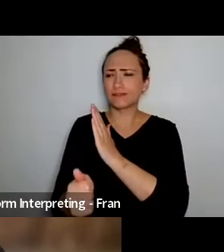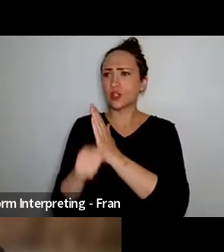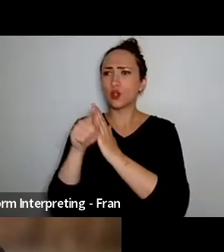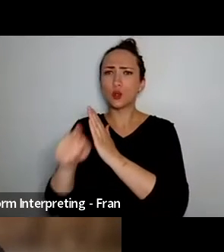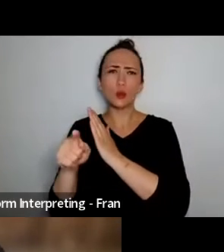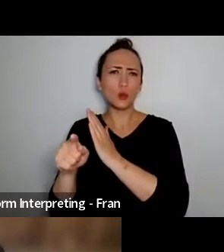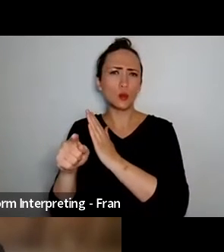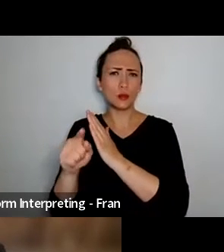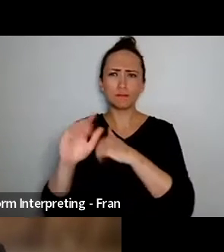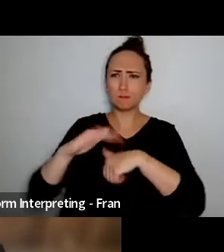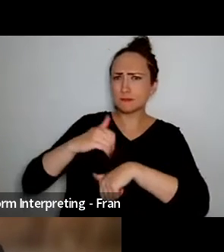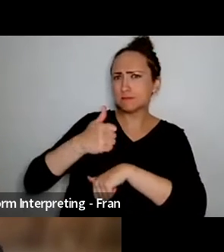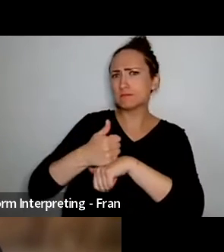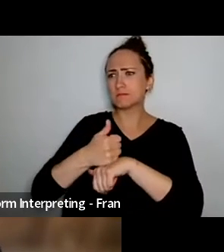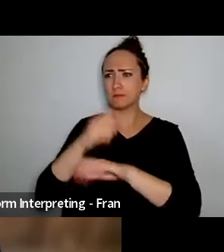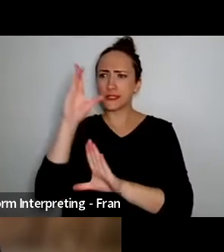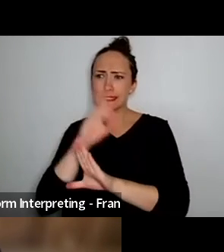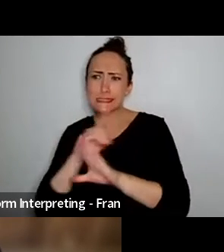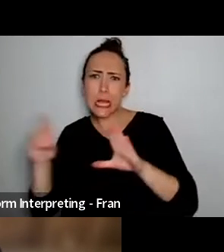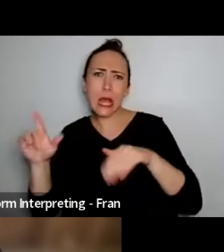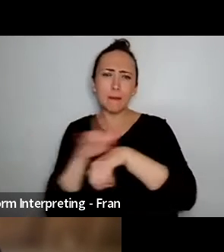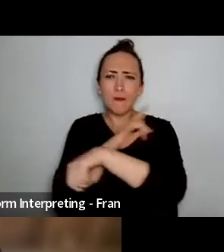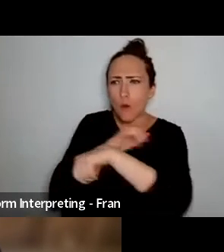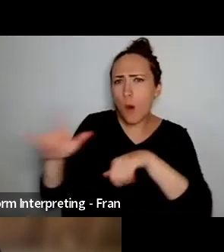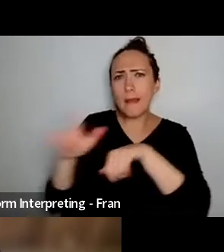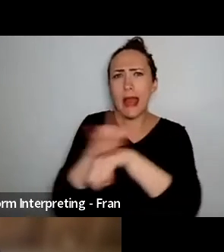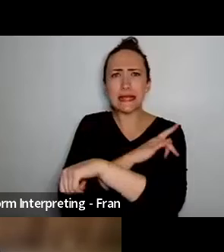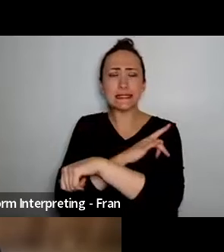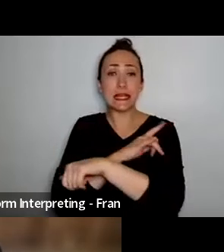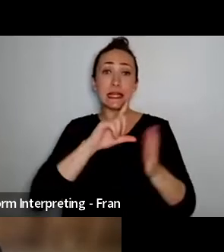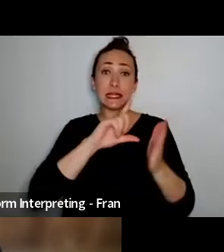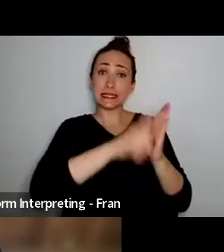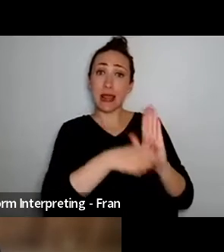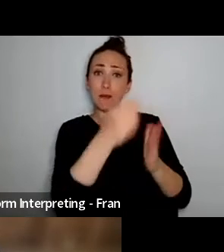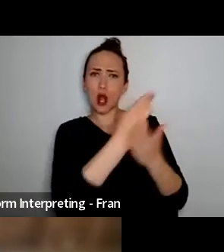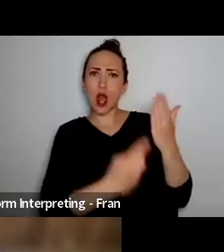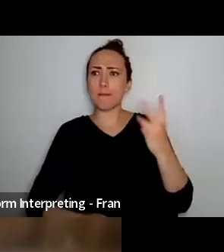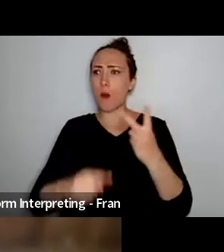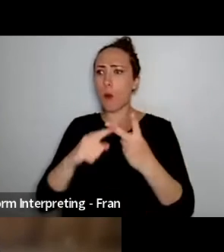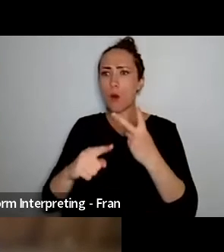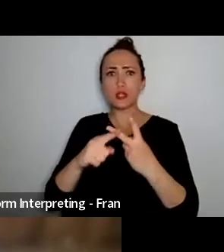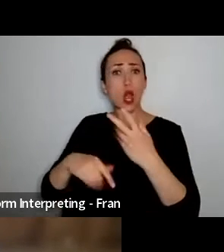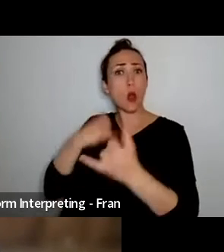just obviously within disability arts but internationally in the dance sector and